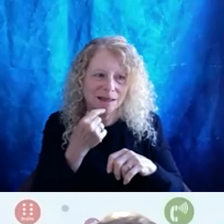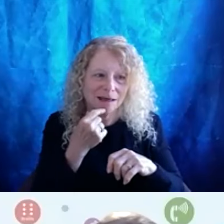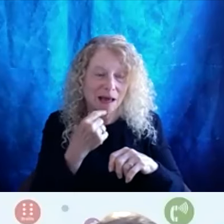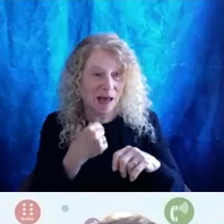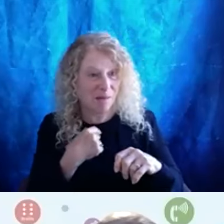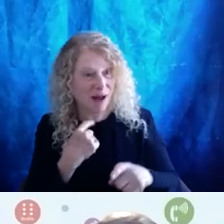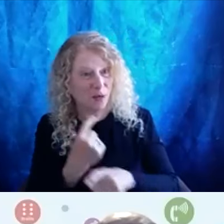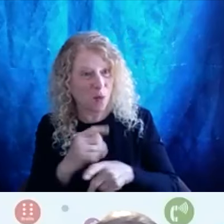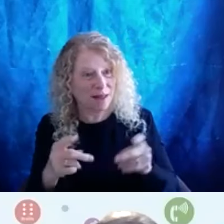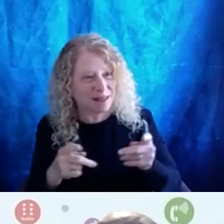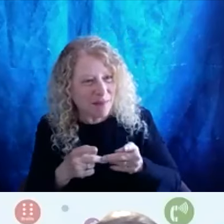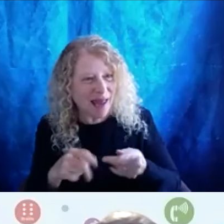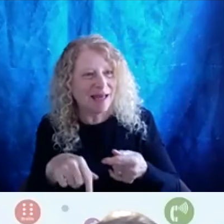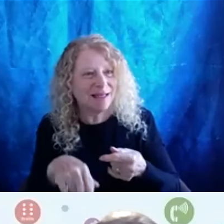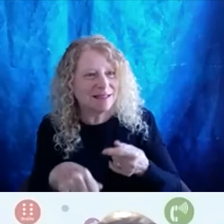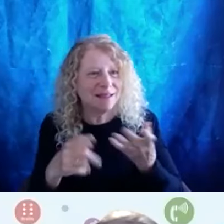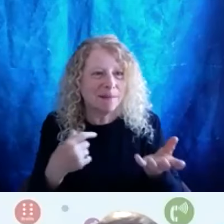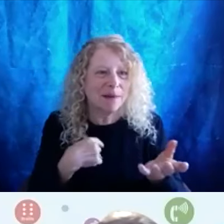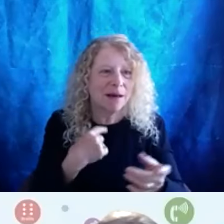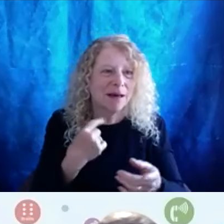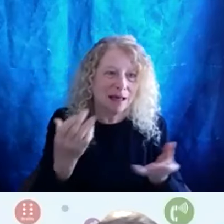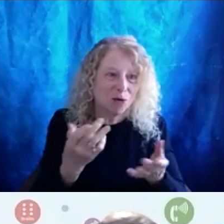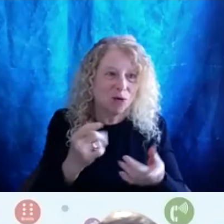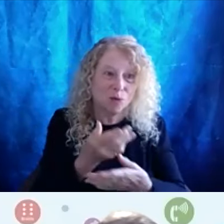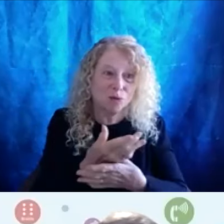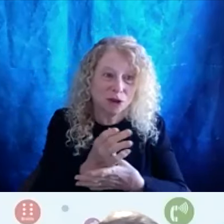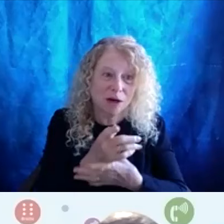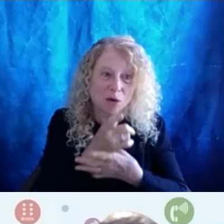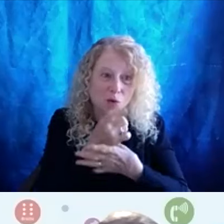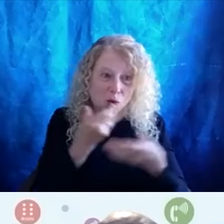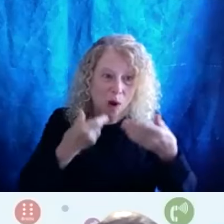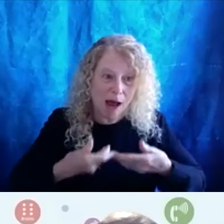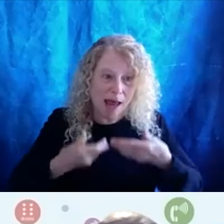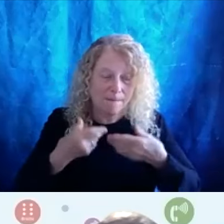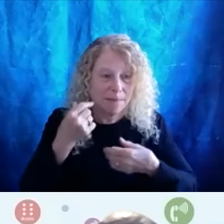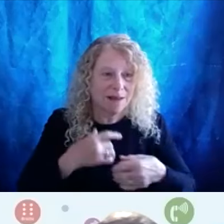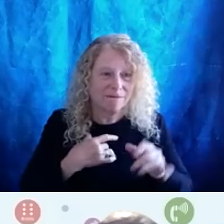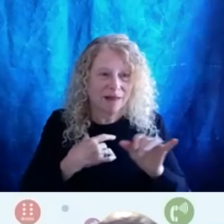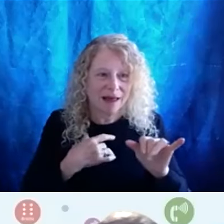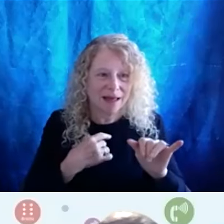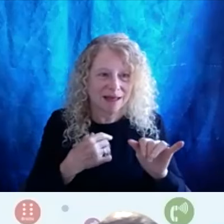Am I in this? Place to share about who I am because I feel like, you know, is there somebody going to judge me or